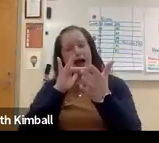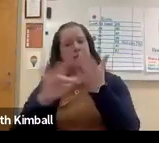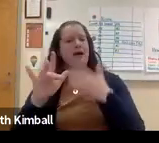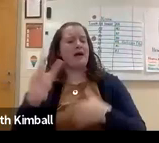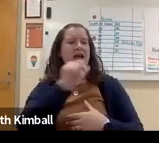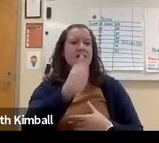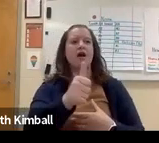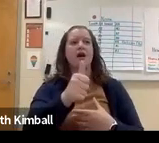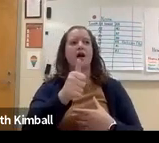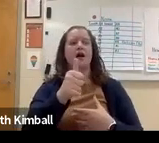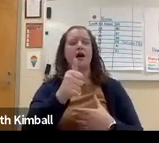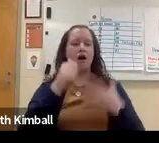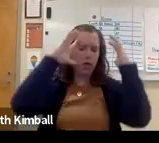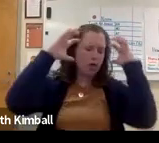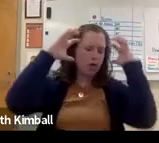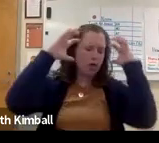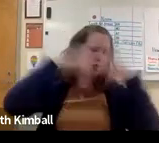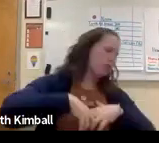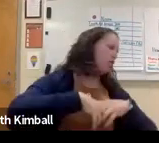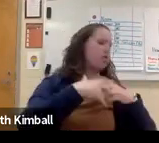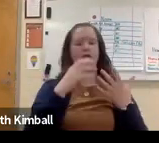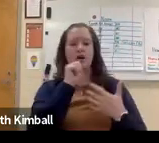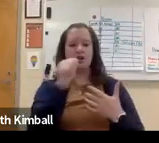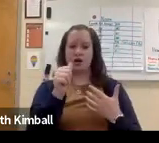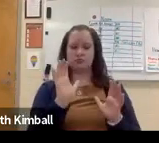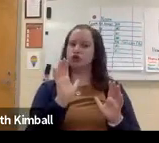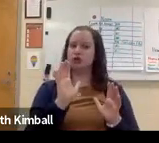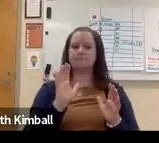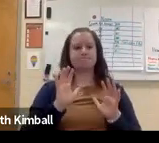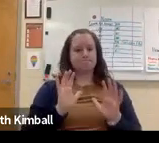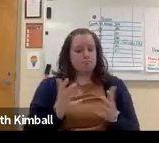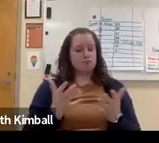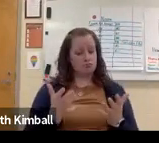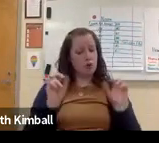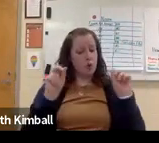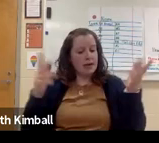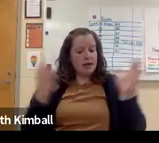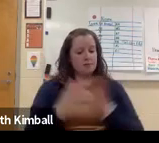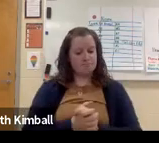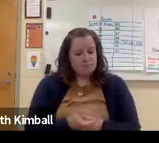And then, I want them to see that it doesn't have to be upsetting them where you